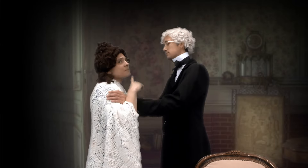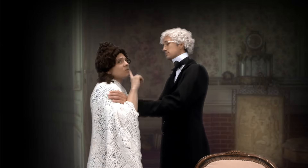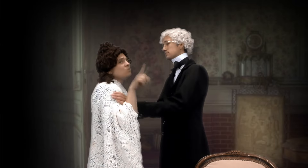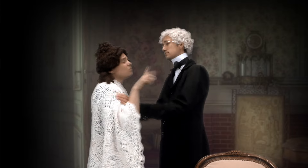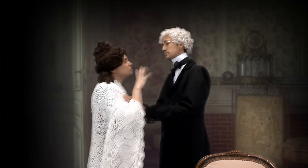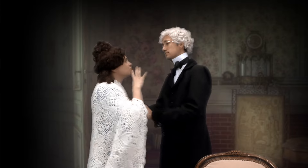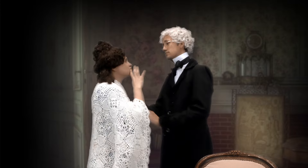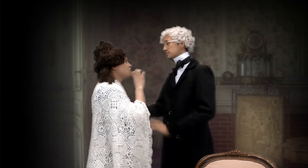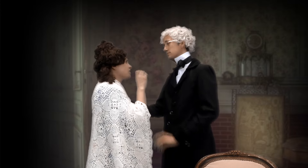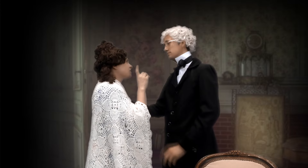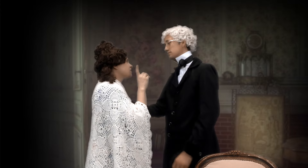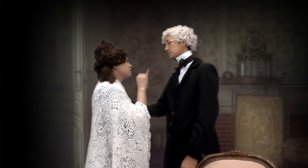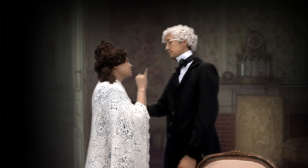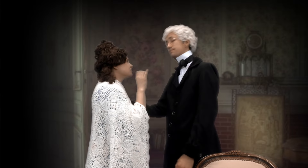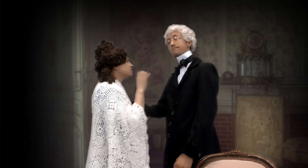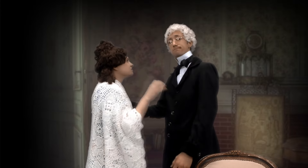I'm going to go talk to Eddie.